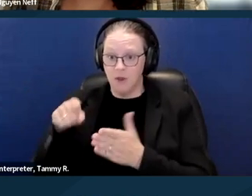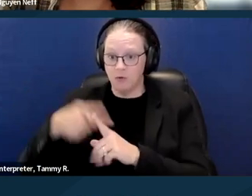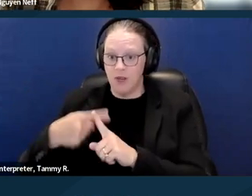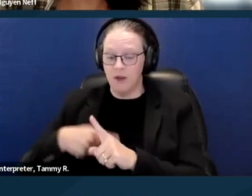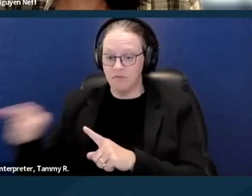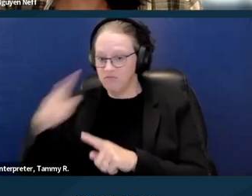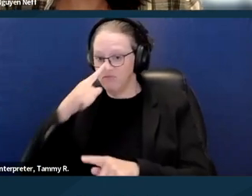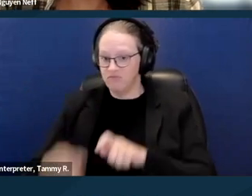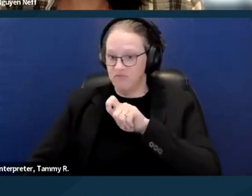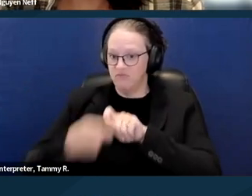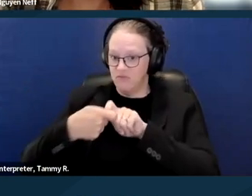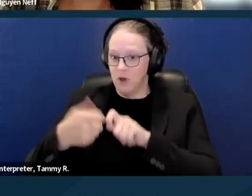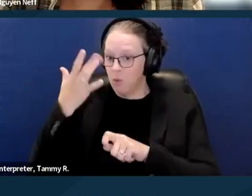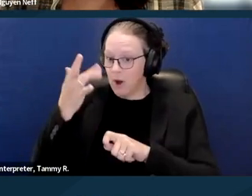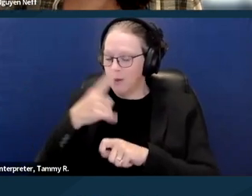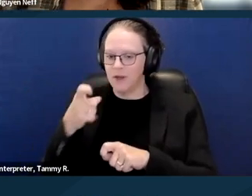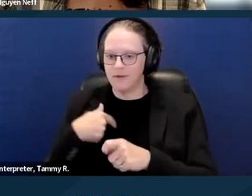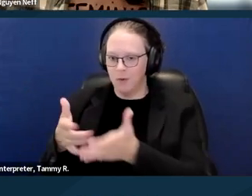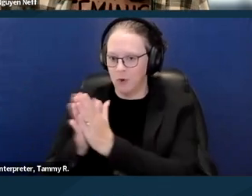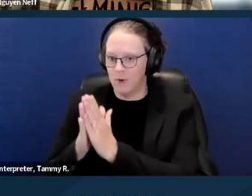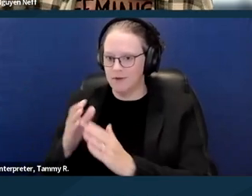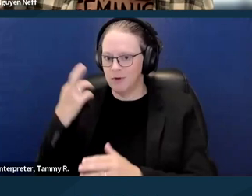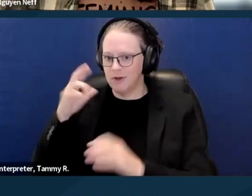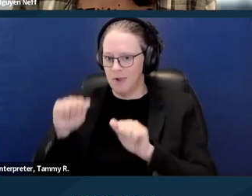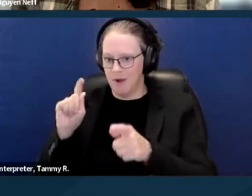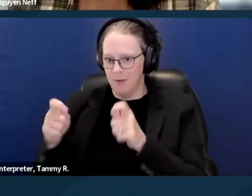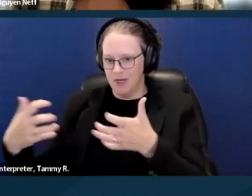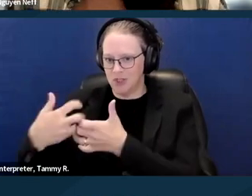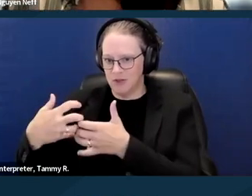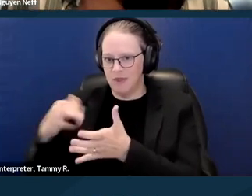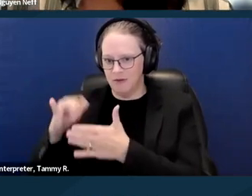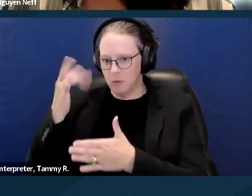for requesting the reasonable accommodation. Other protected classes,